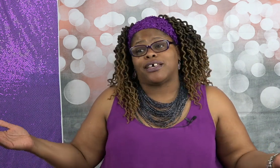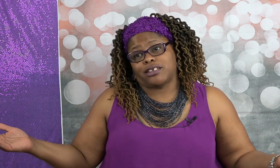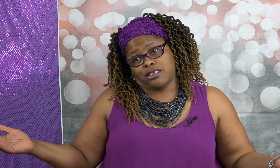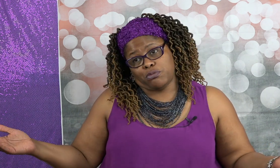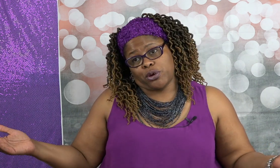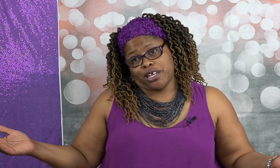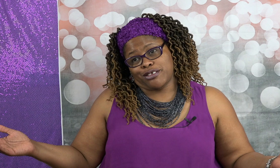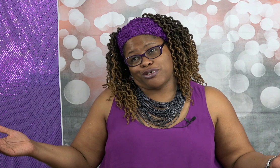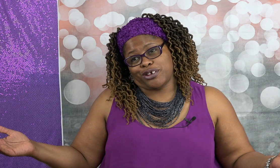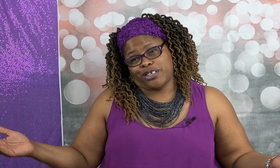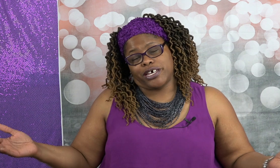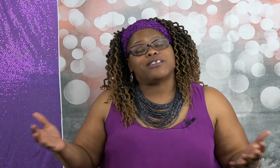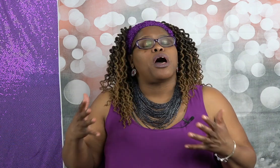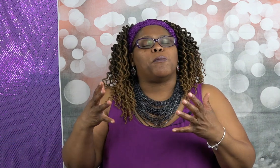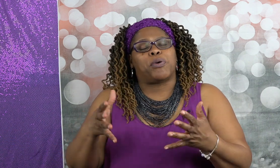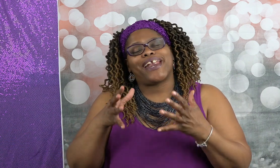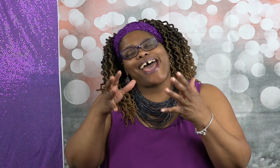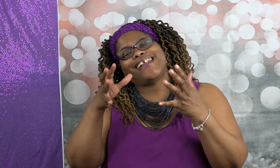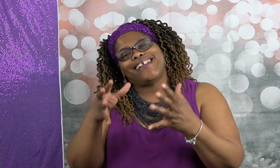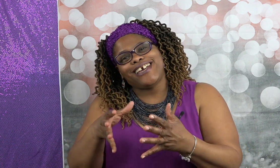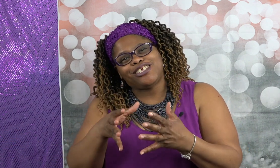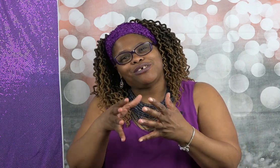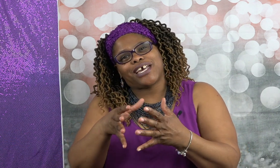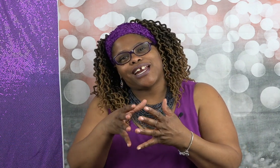get some things under this but at least you get